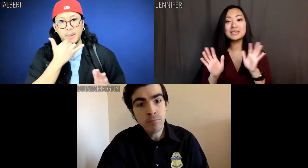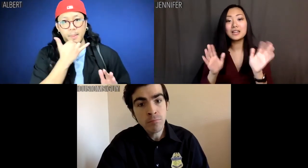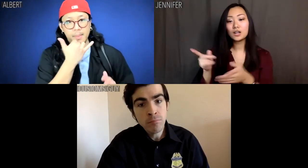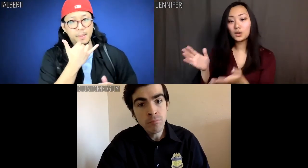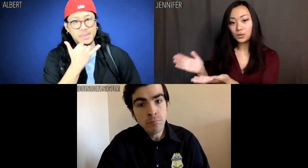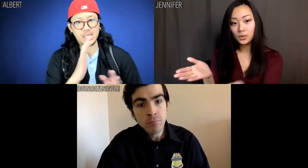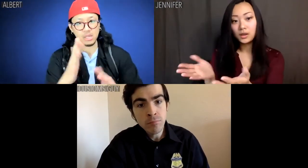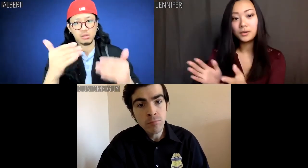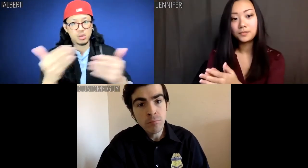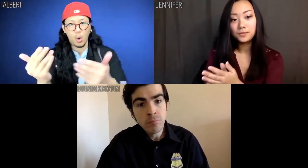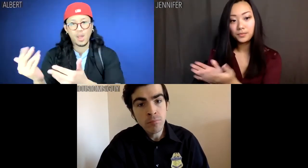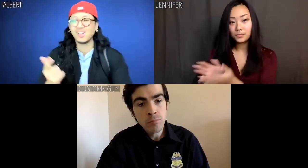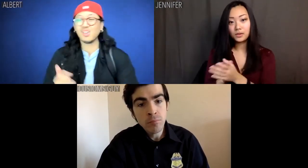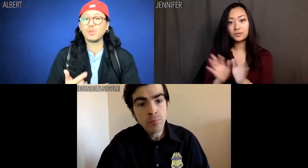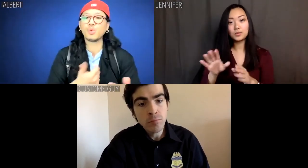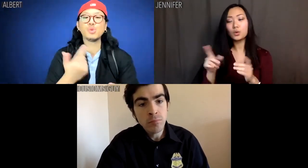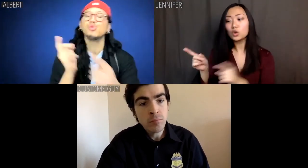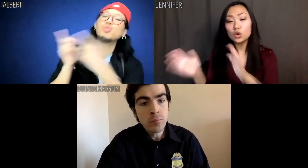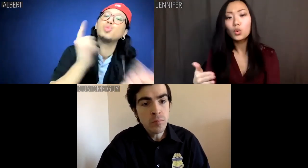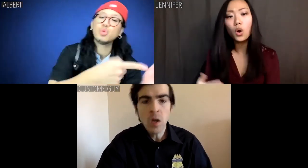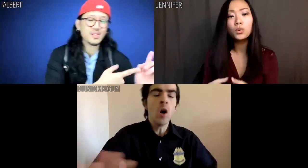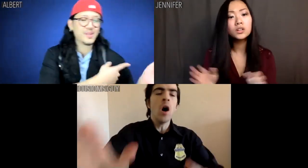Jennifer & Albert: My mistake. ... You go ahead. ... No, you go.